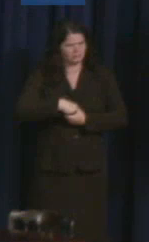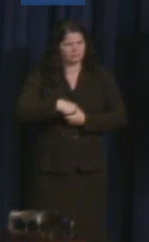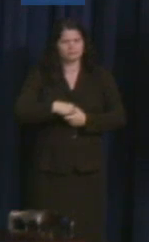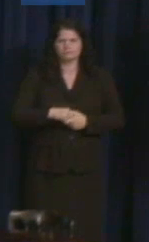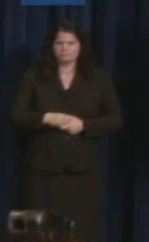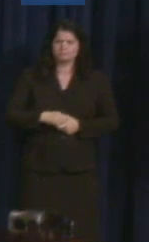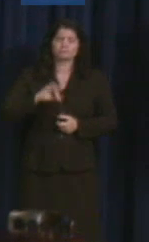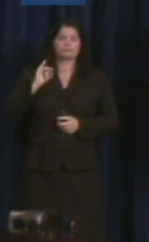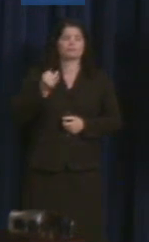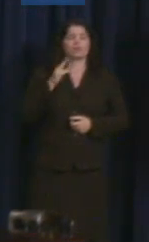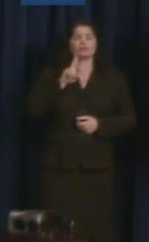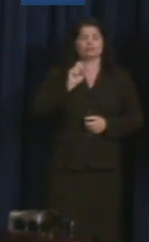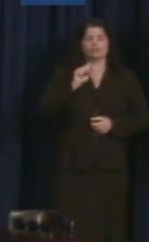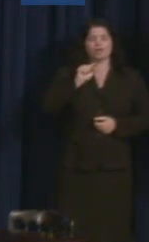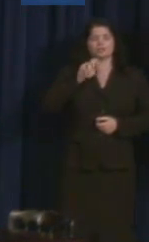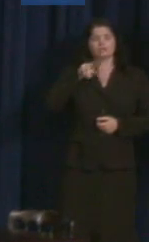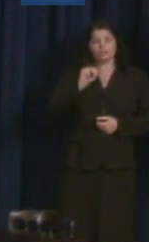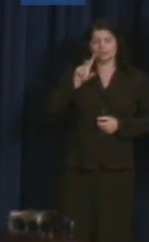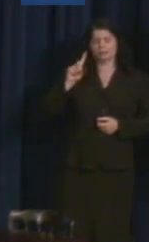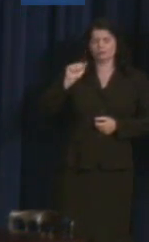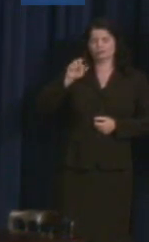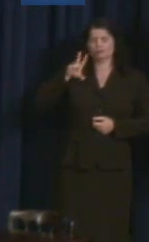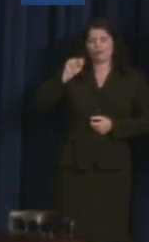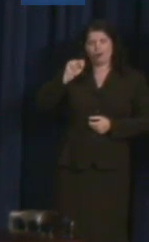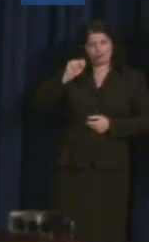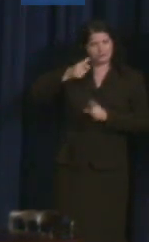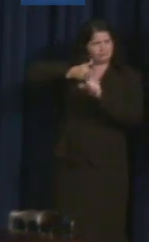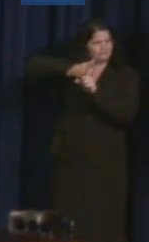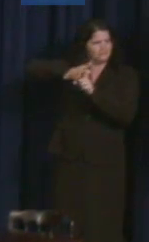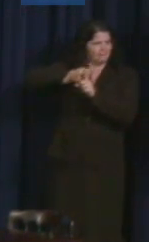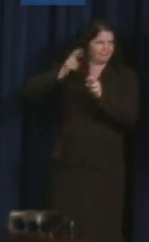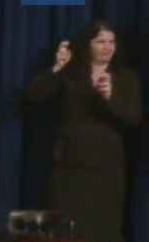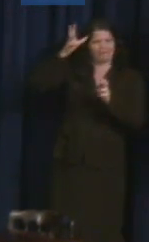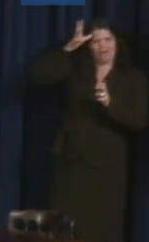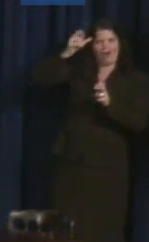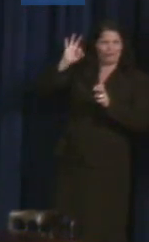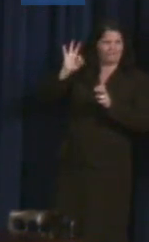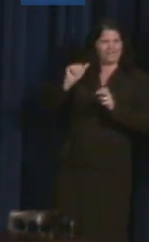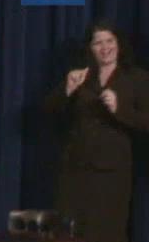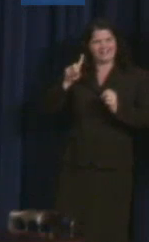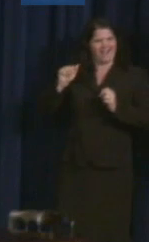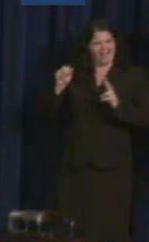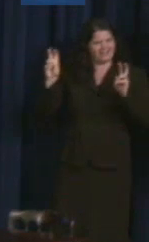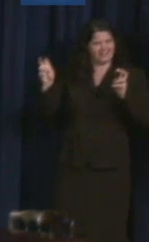"The ADA is only the beginning. It's not a solution. Rather, it's an essential foundation on which